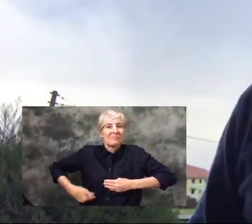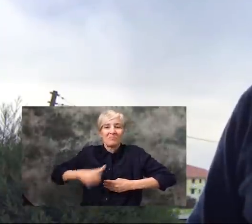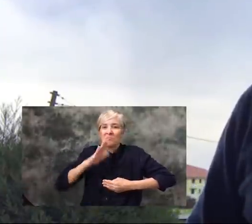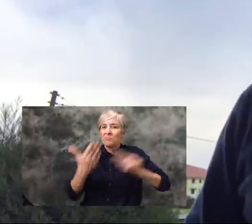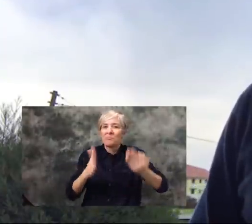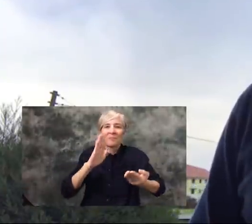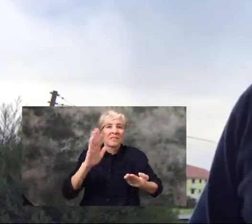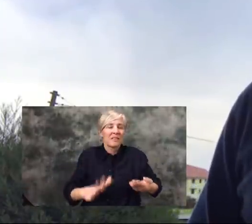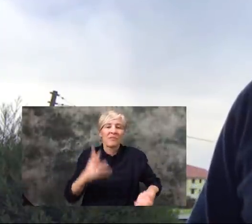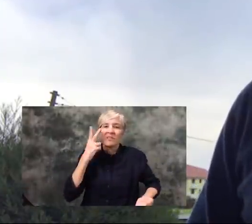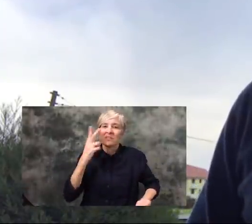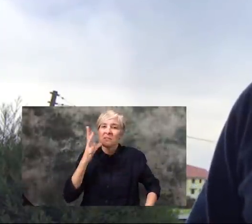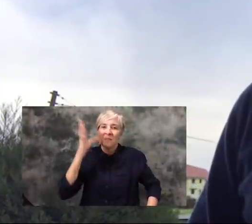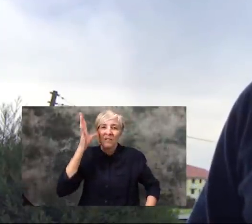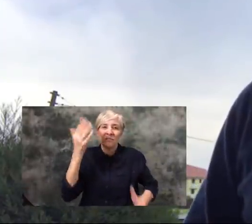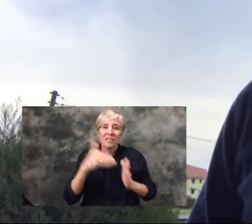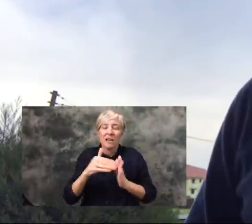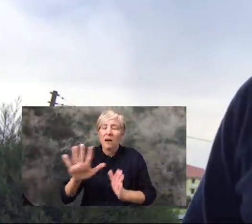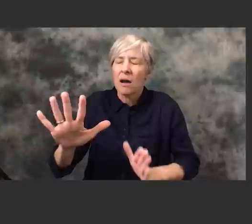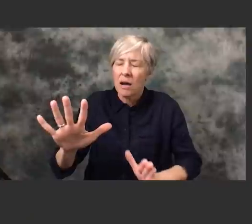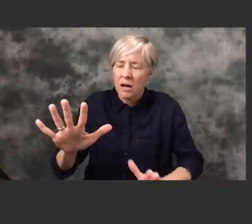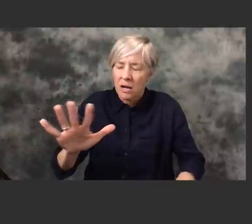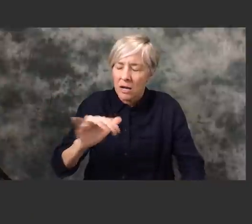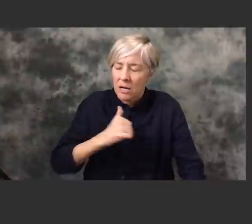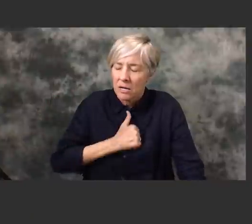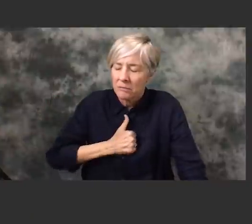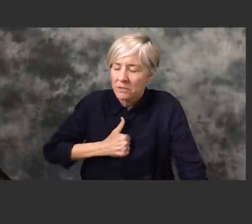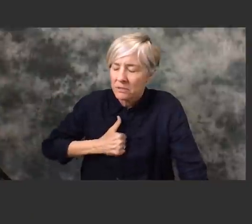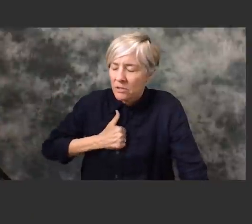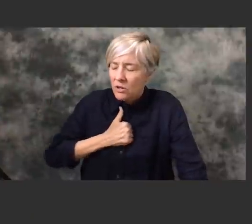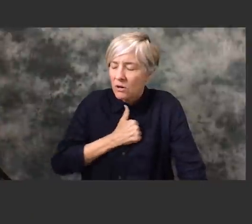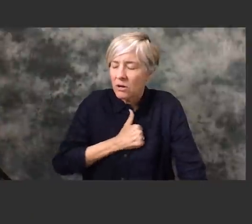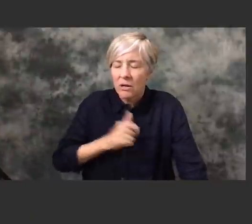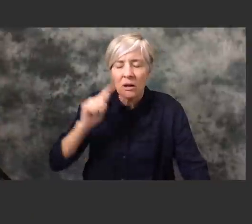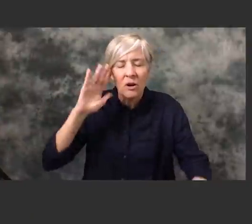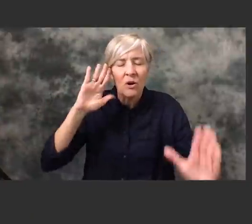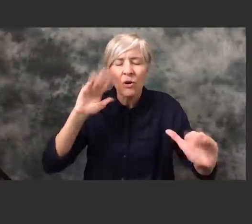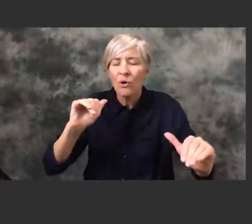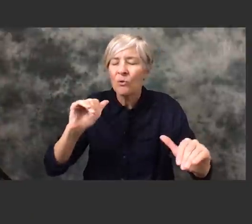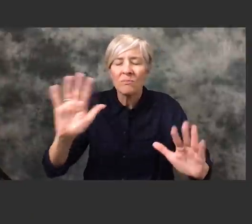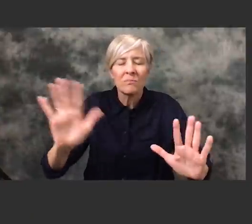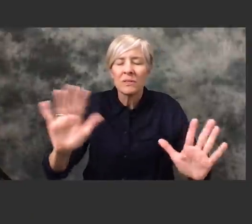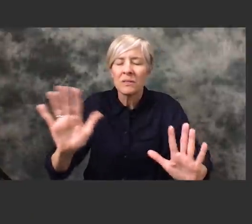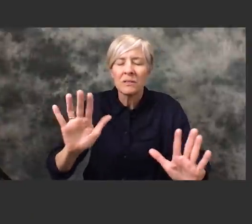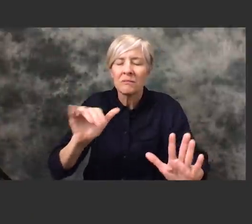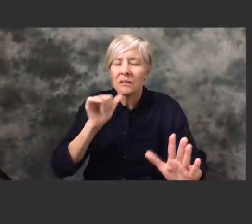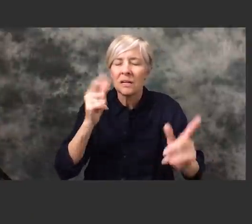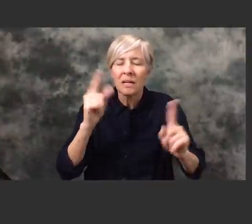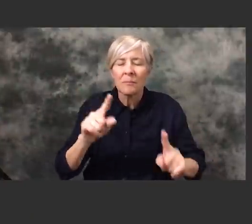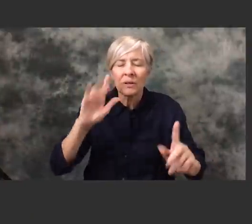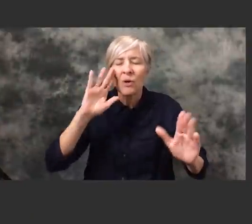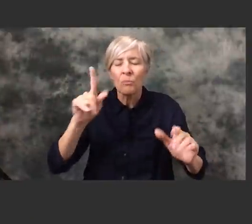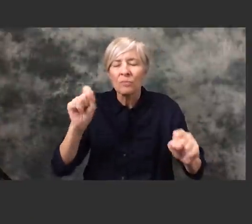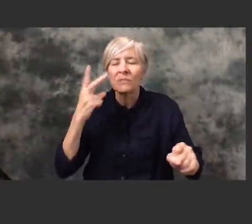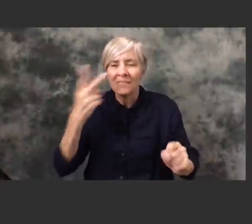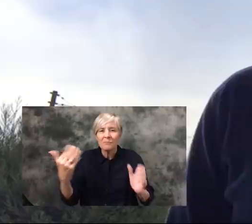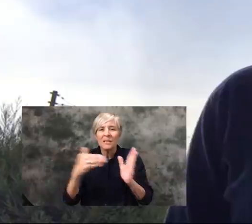might not be able to see my parents again. I'm so sorry I hope that that's not the case I'm like tearing up over here.